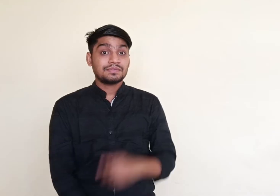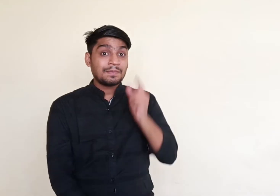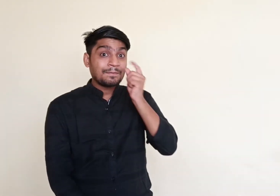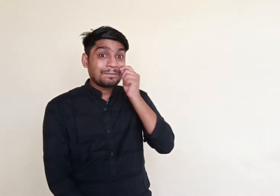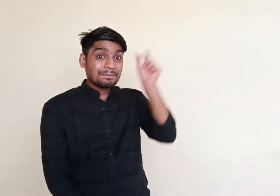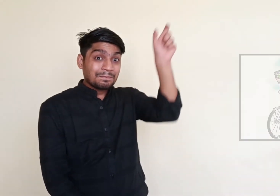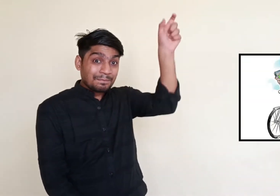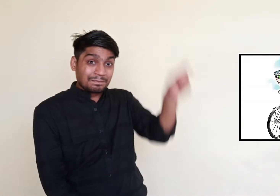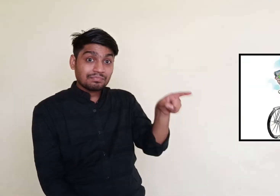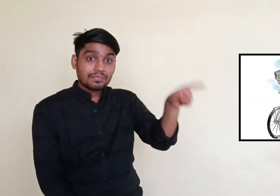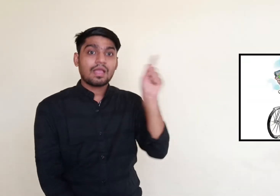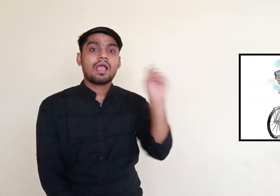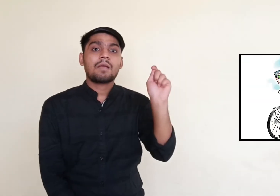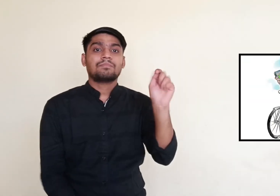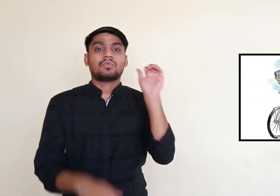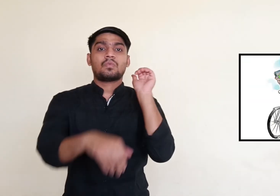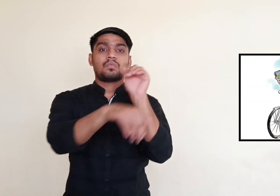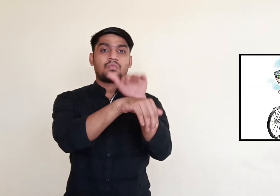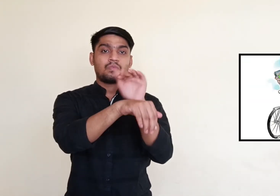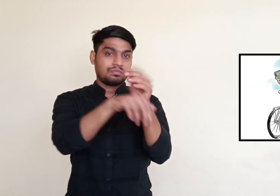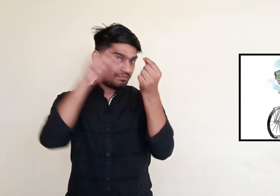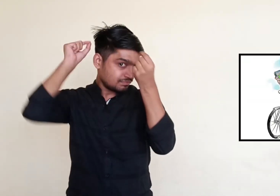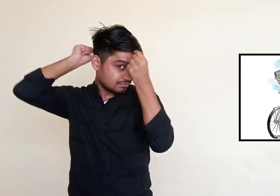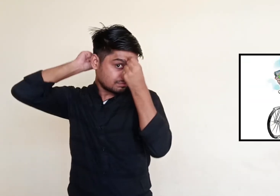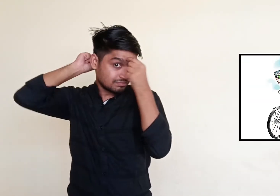There was a postman.